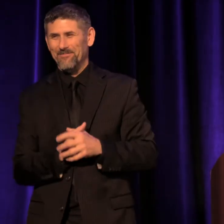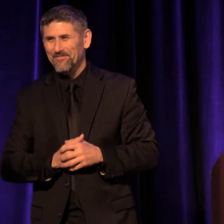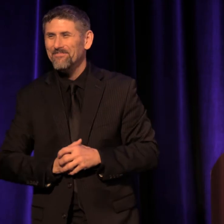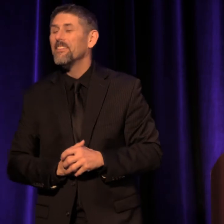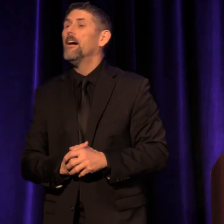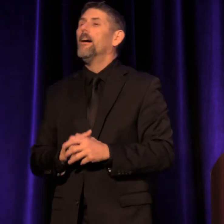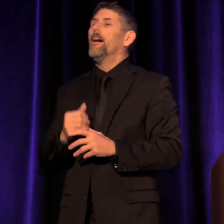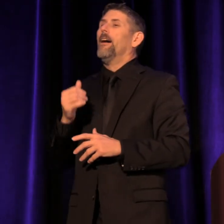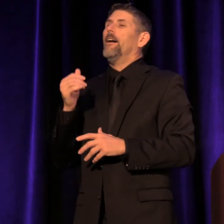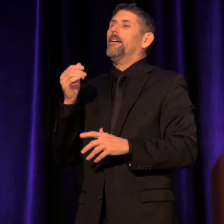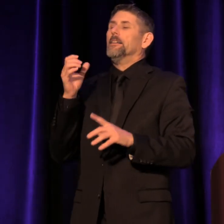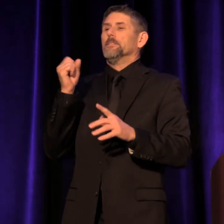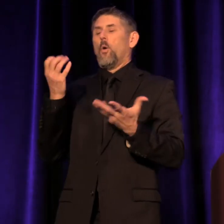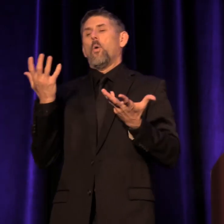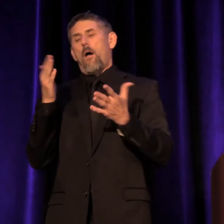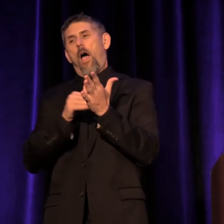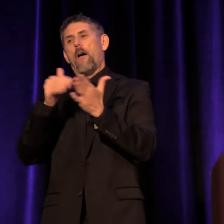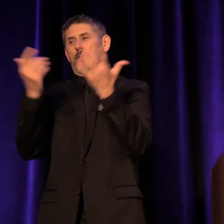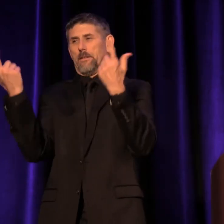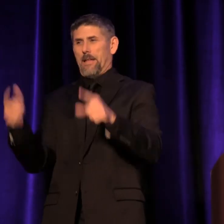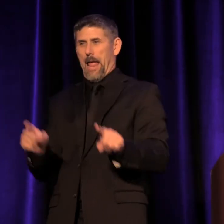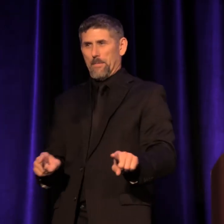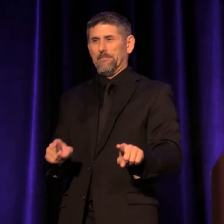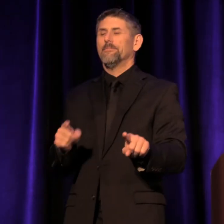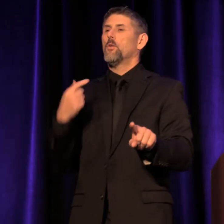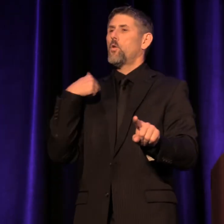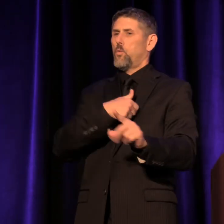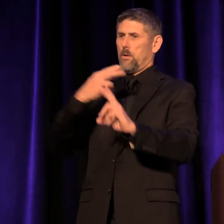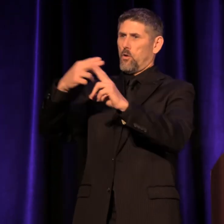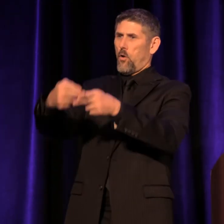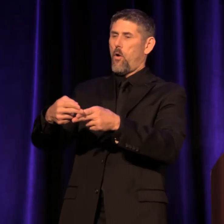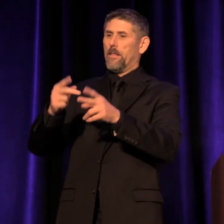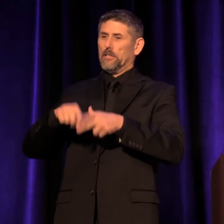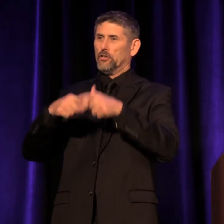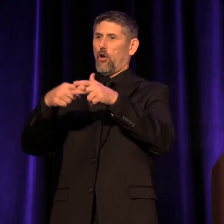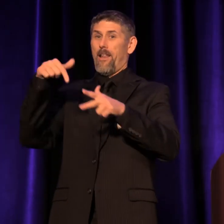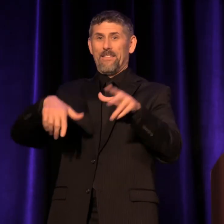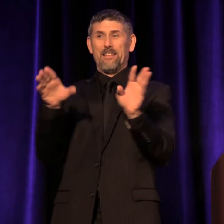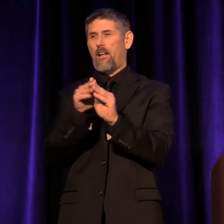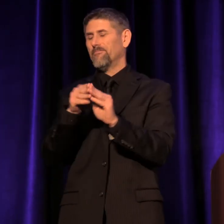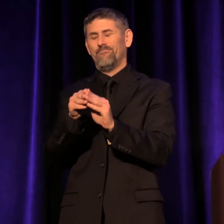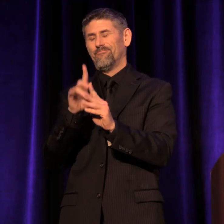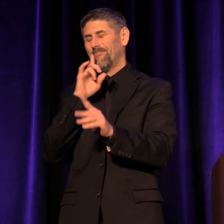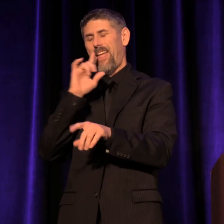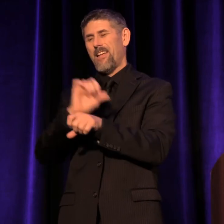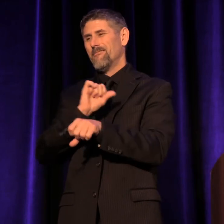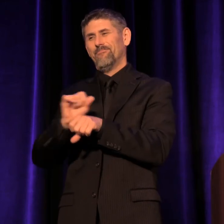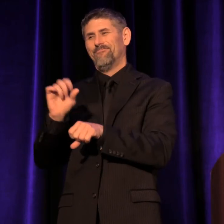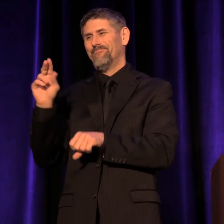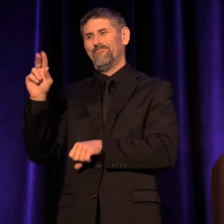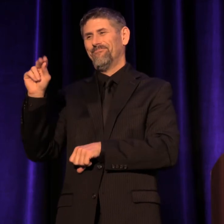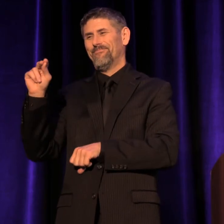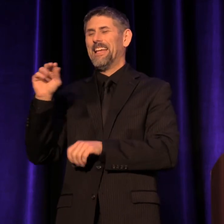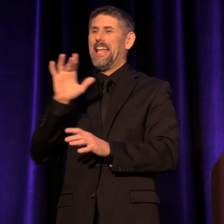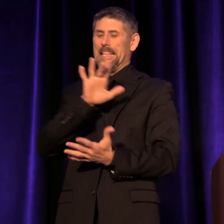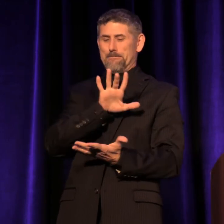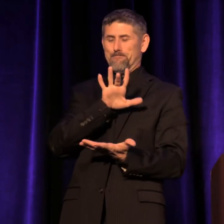So, as often is the case with these things, what we're calling the start of the conference is actually more like the early middle.